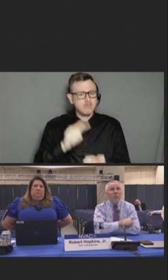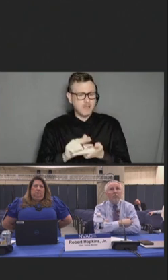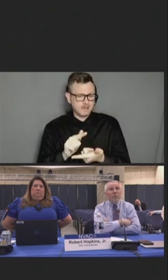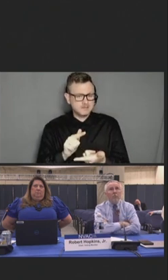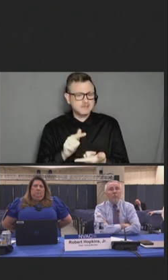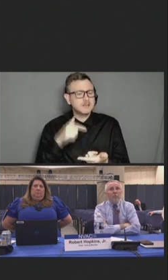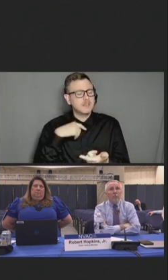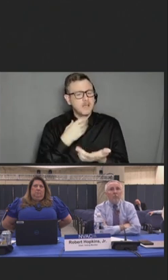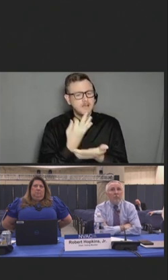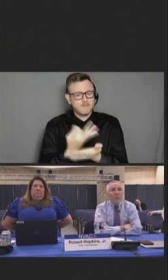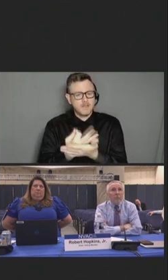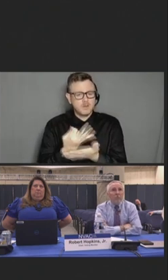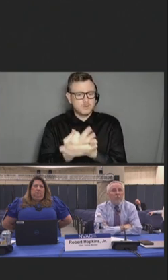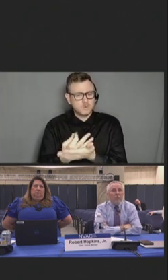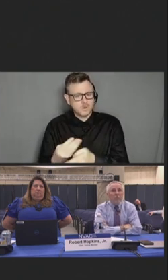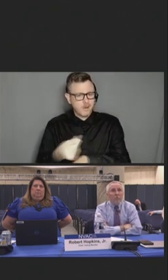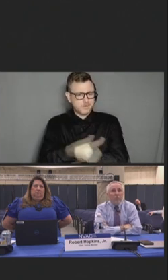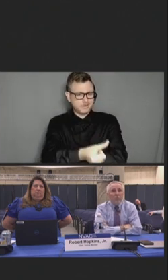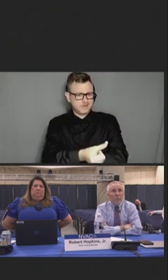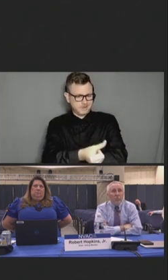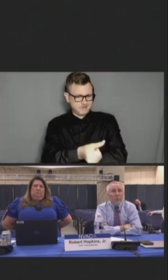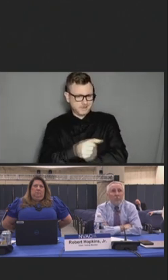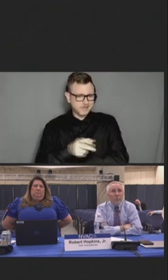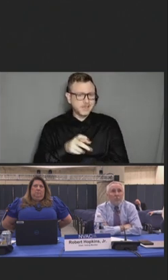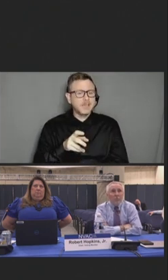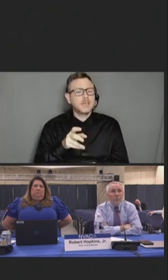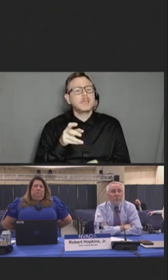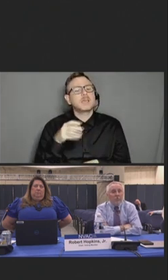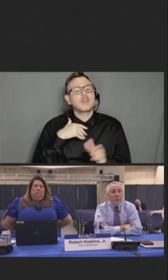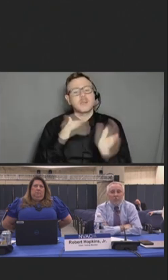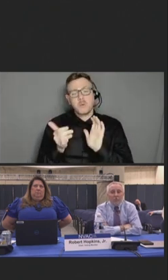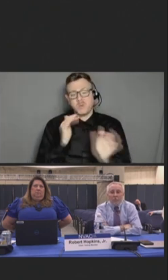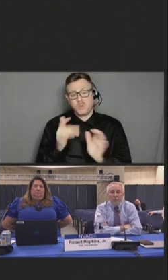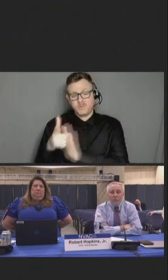assailant compared to when the victim was White.